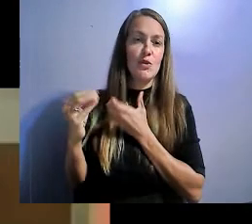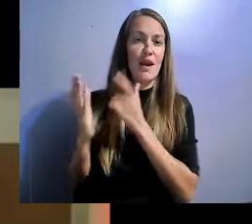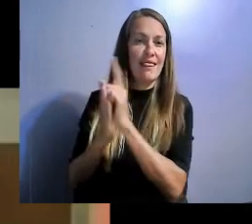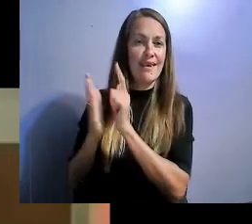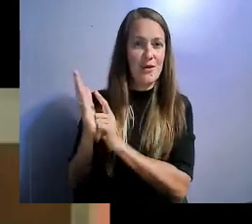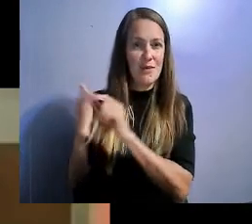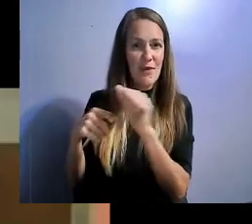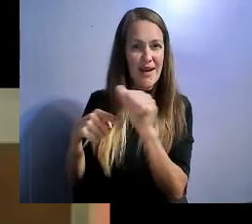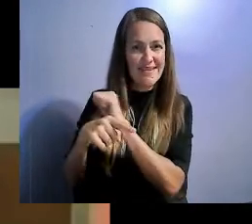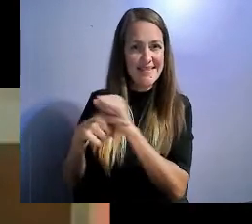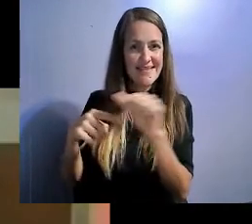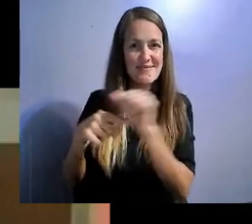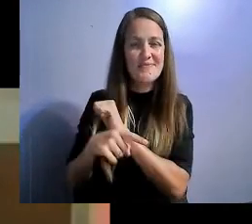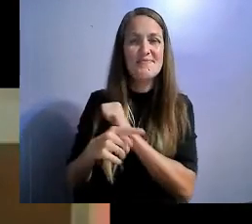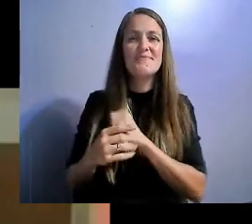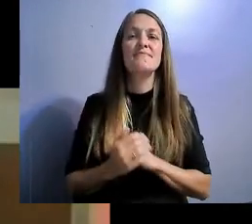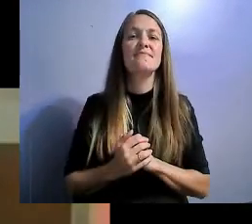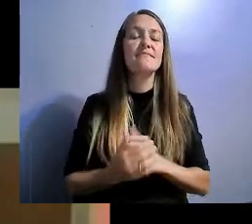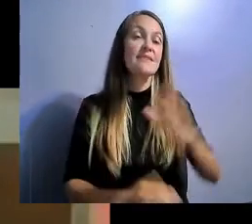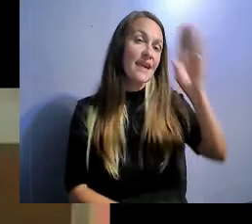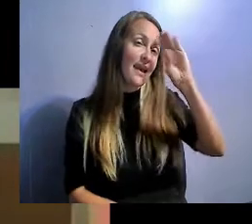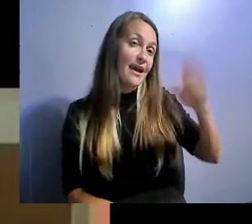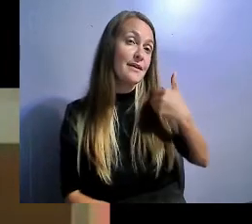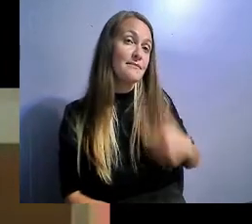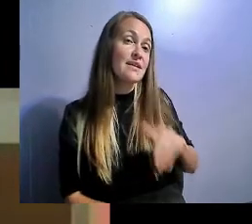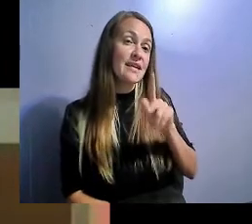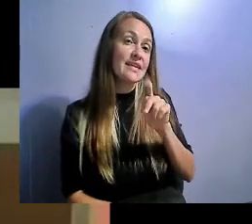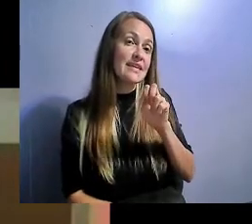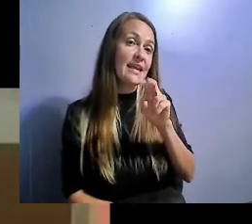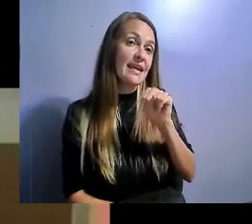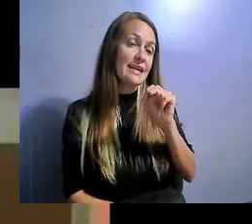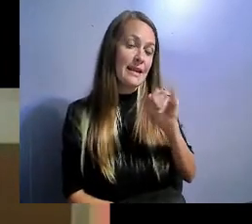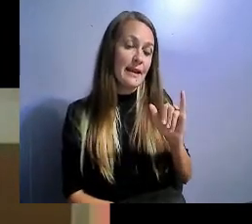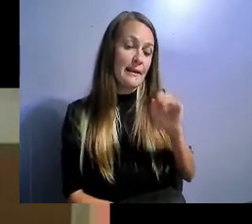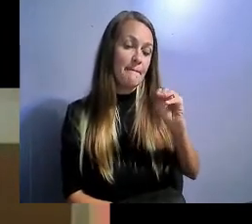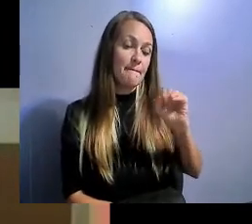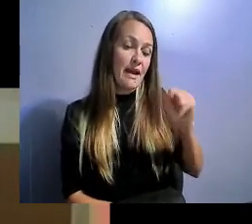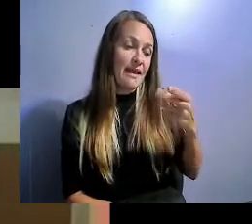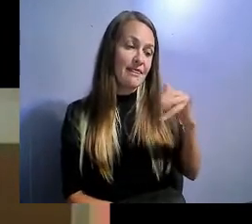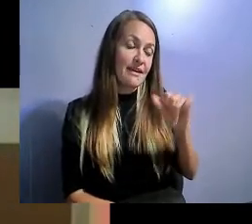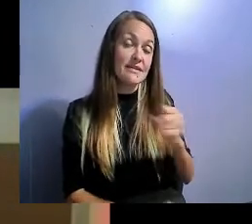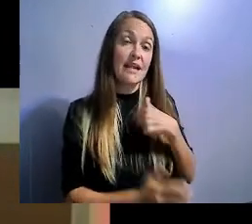My name is Kenny Mathis, and I'm a Legislative Coordinator for the Colorado Cross disability coalition in Denver, Colorado.